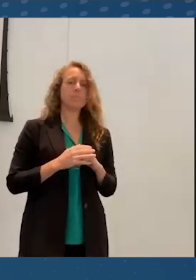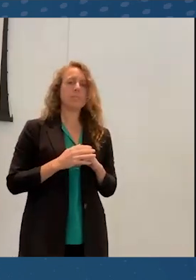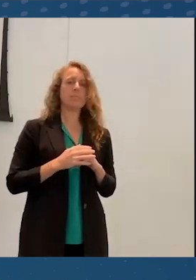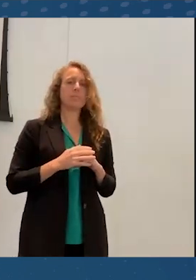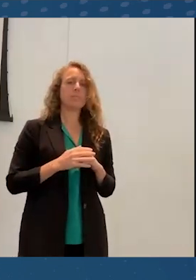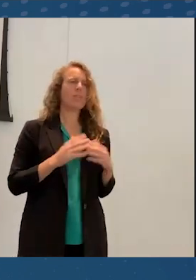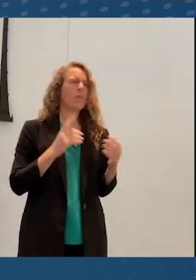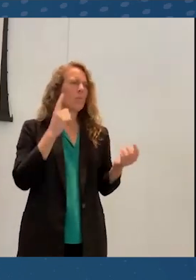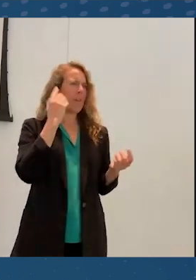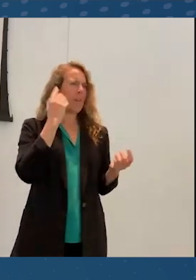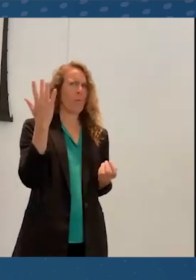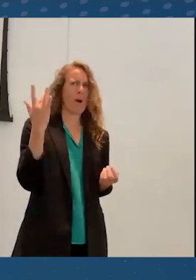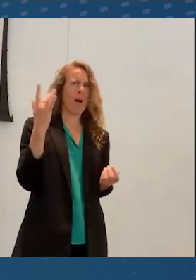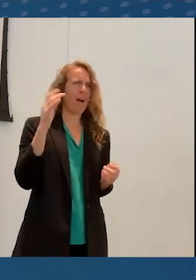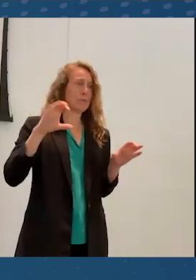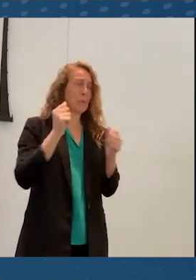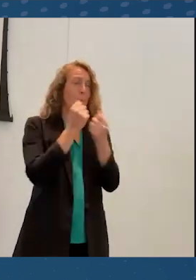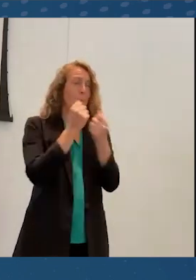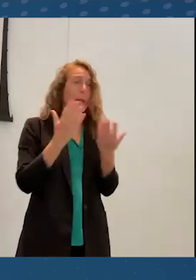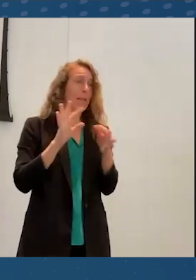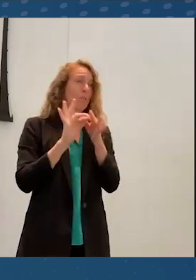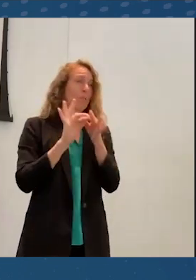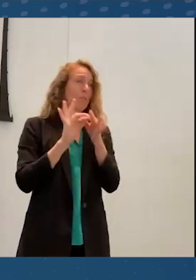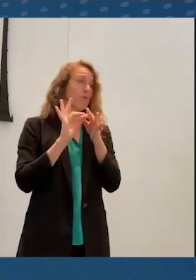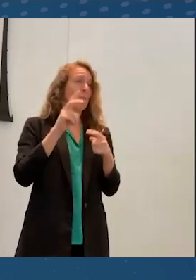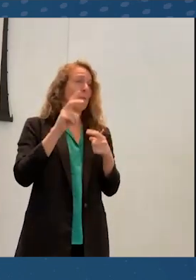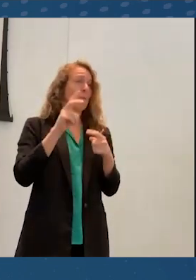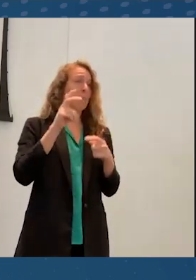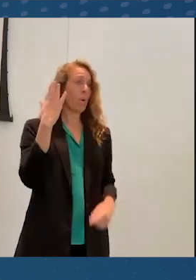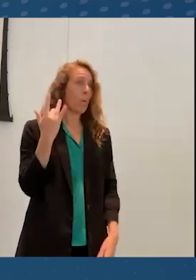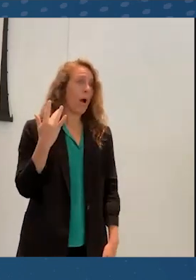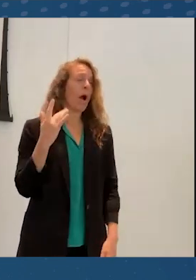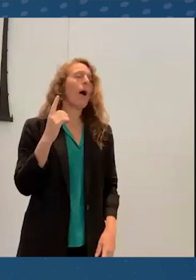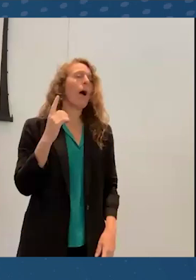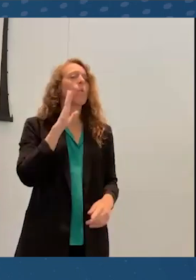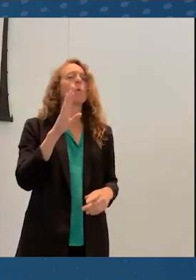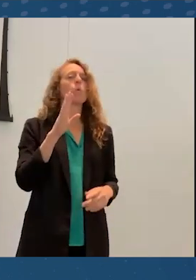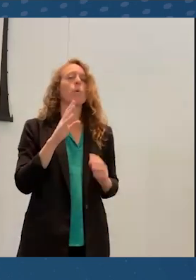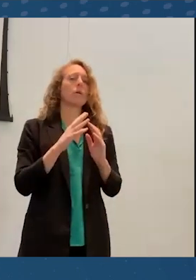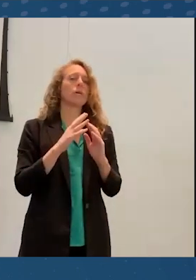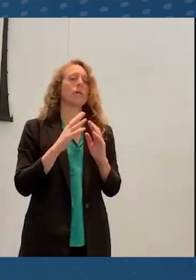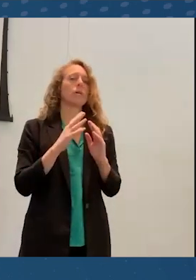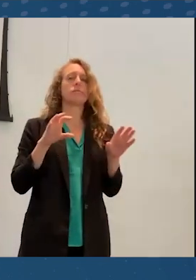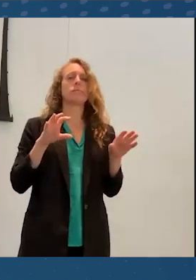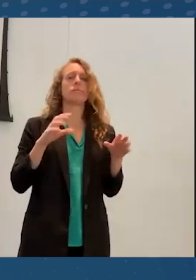do anything in virtual reality? We would replicate things that were too rare, expensive,